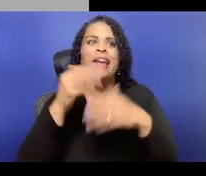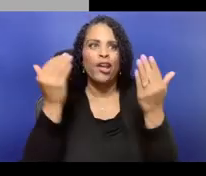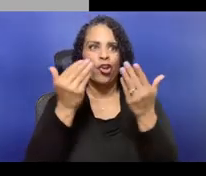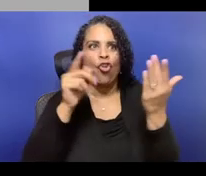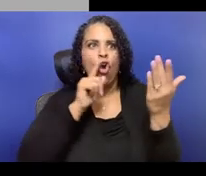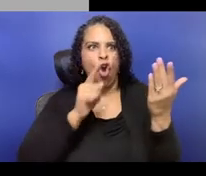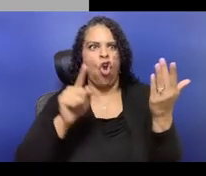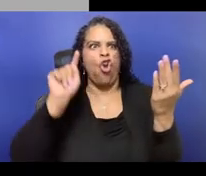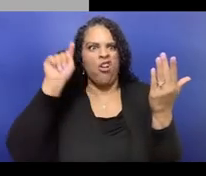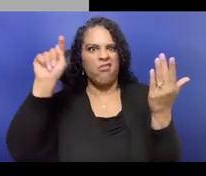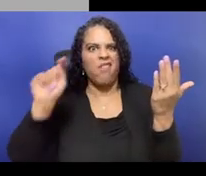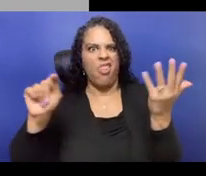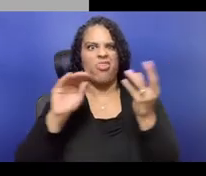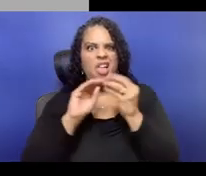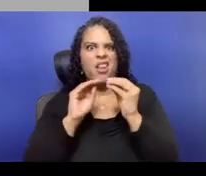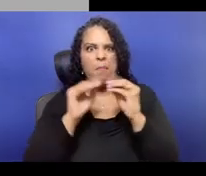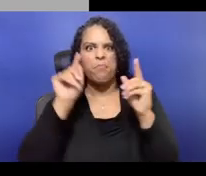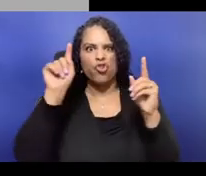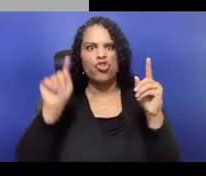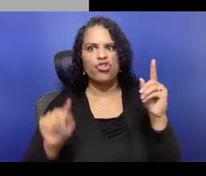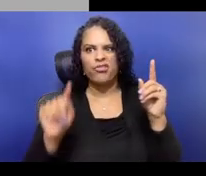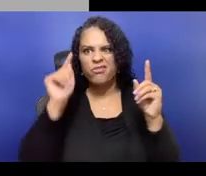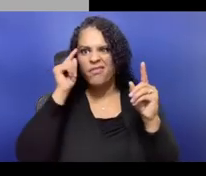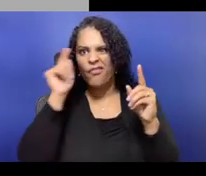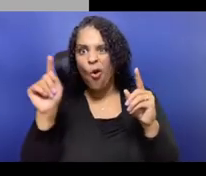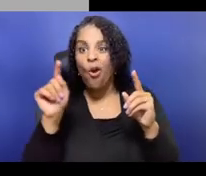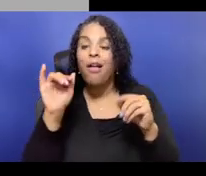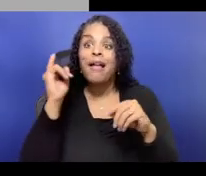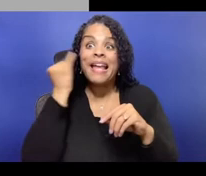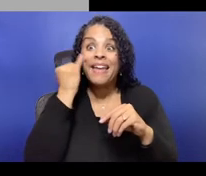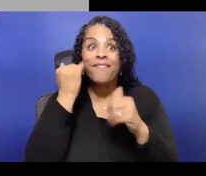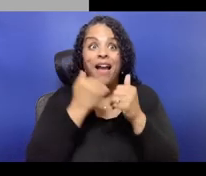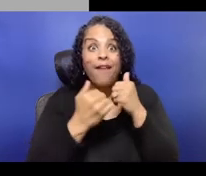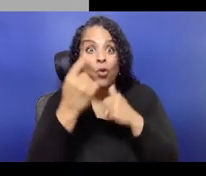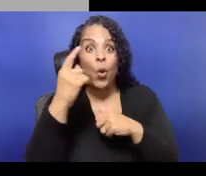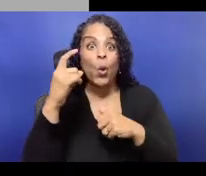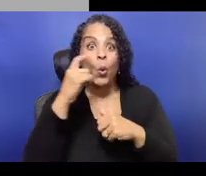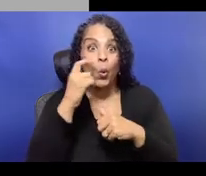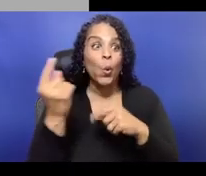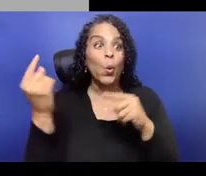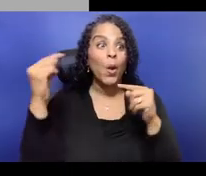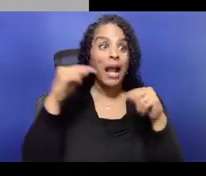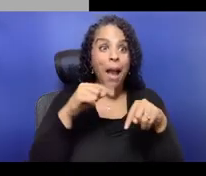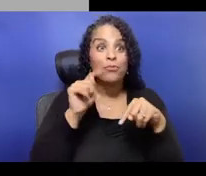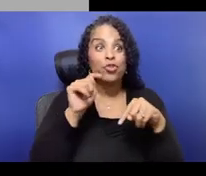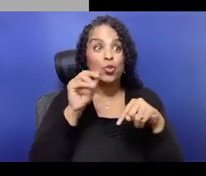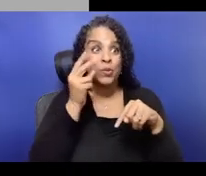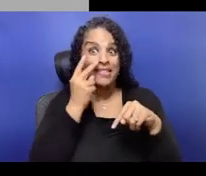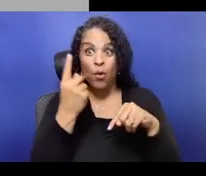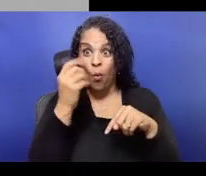shouted out by name every single time, 'cause she does like come up with these budgets, and that's really hard work, and she does that.